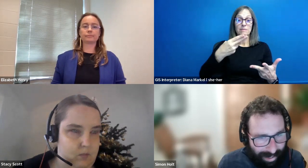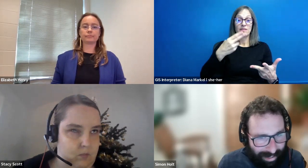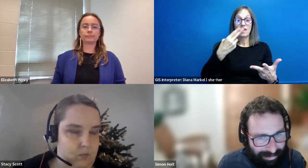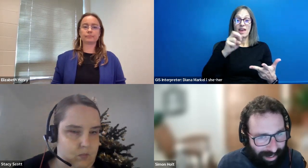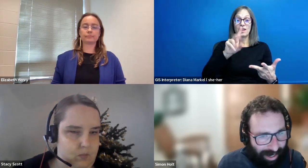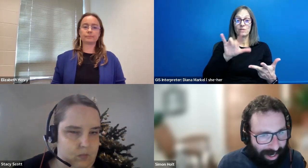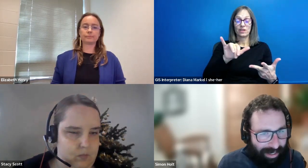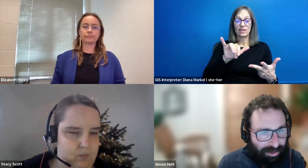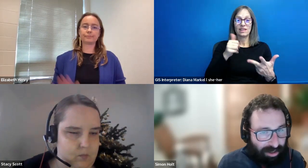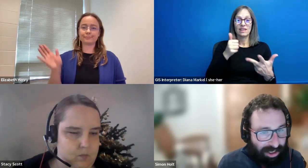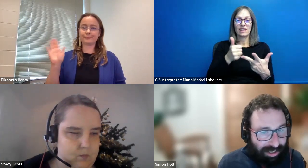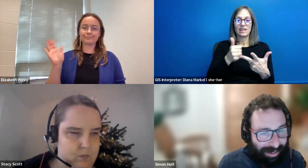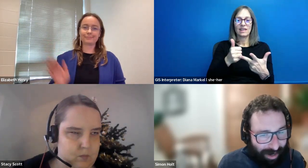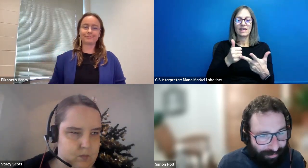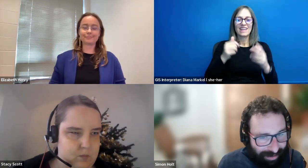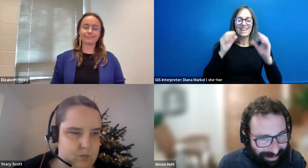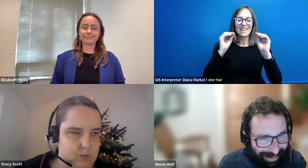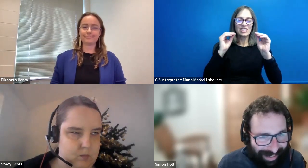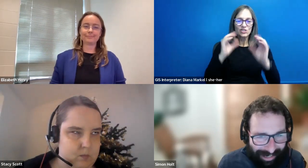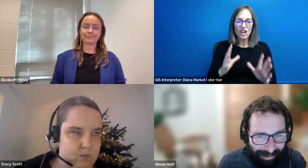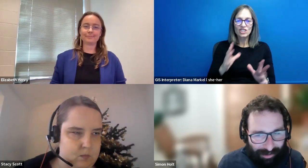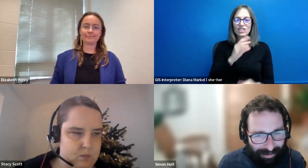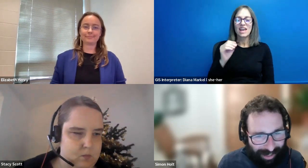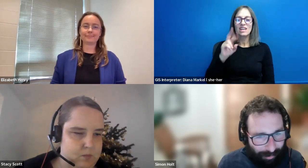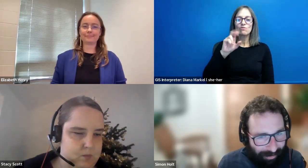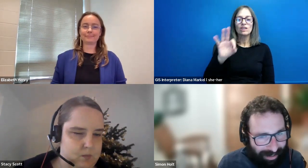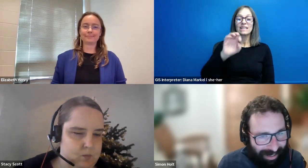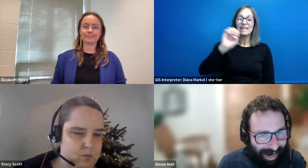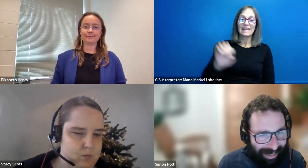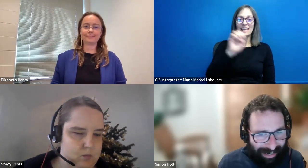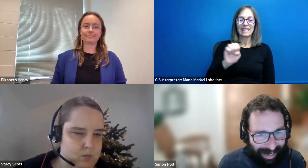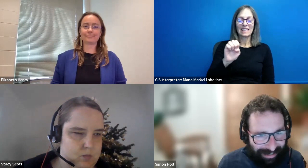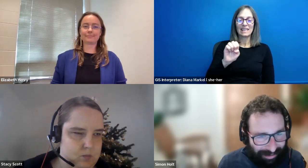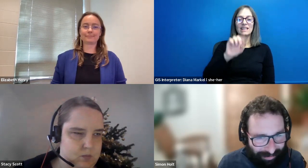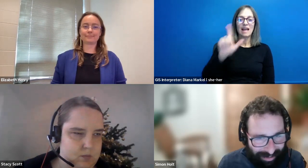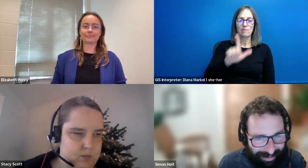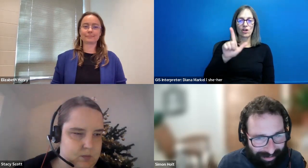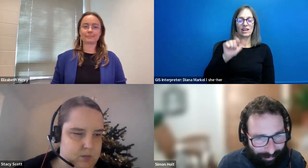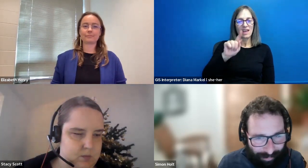Simon Holt: is instruction and reference E-resource librarian at Gallaudet University.